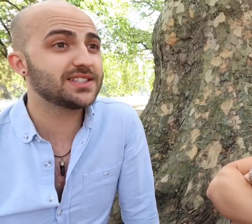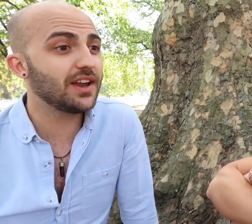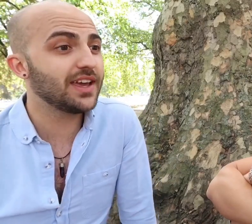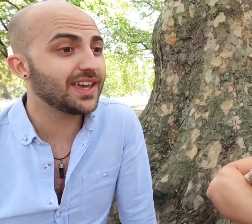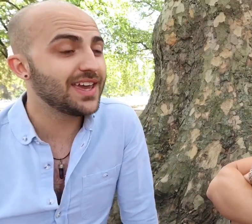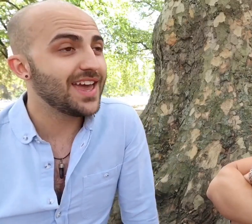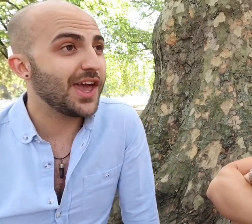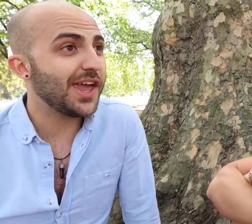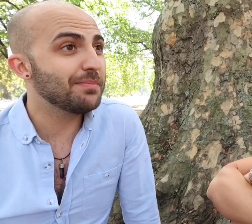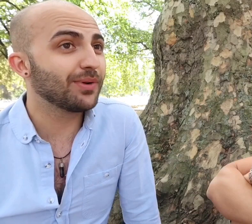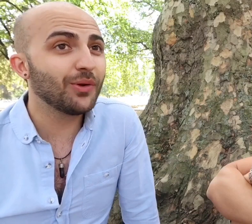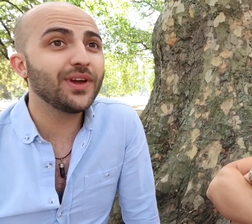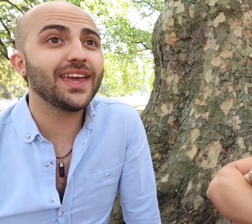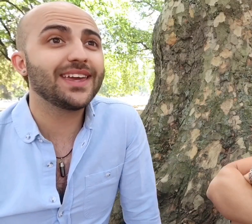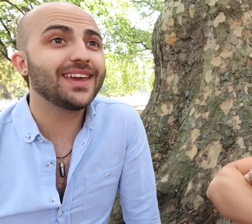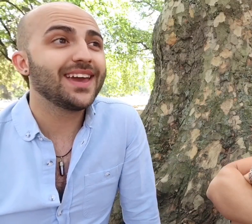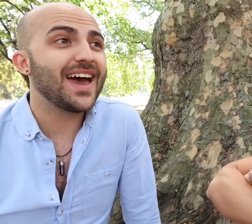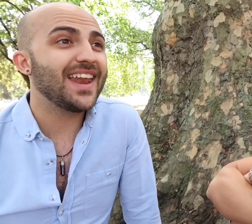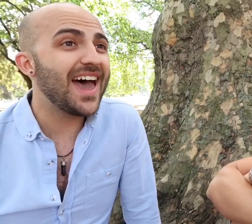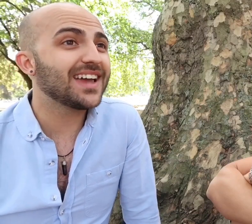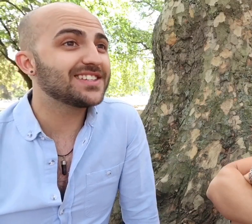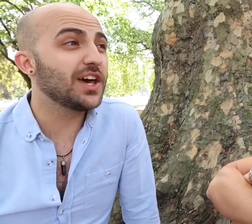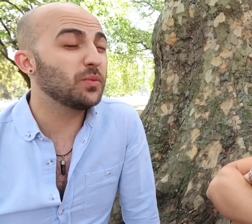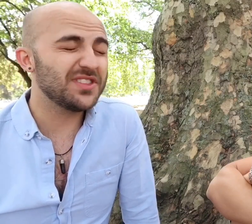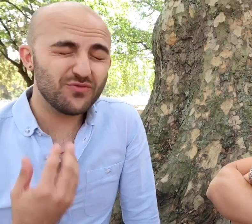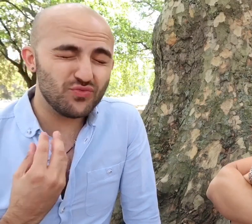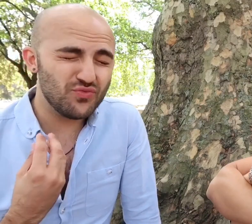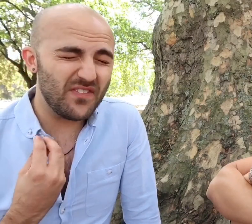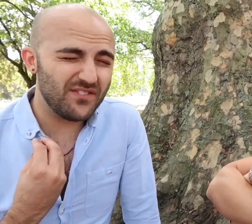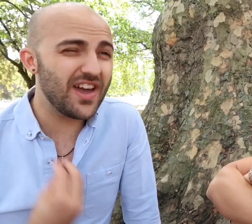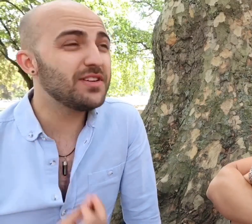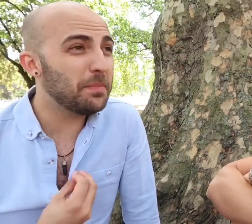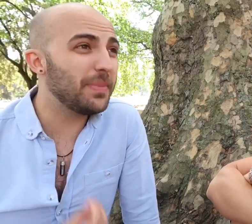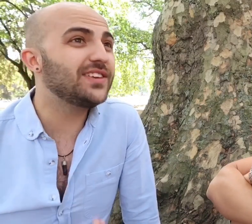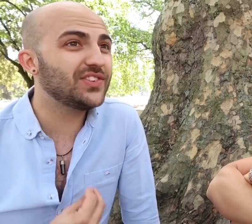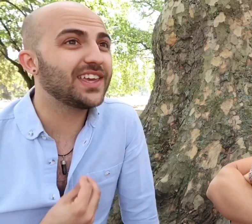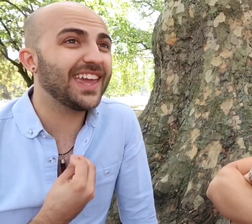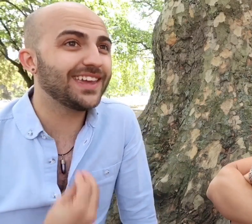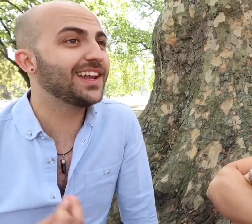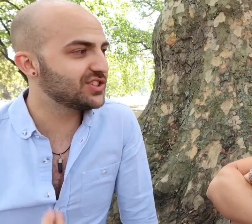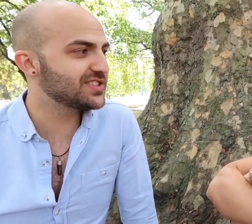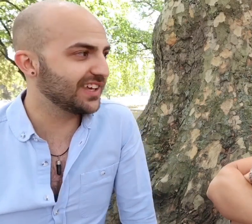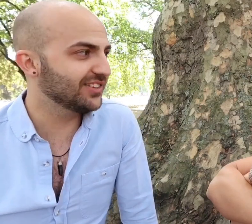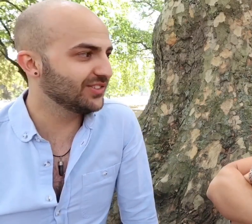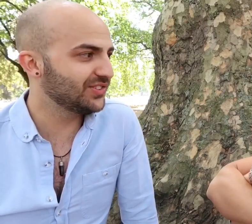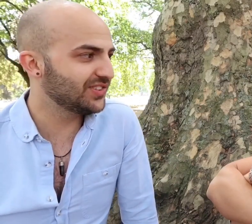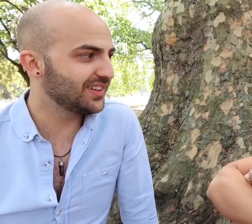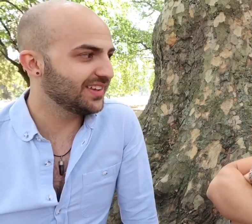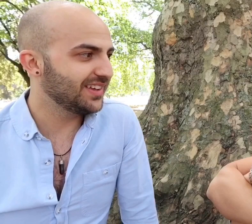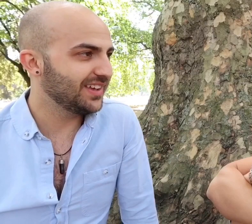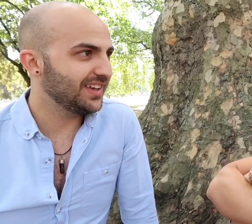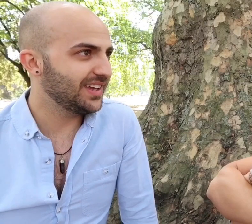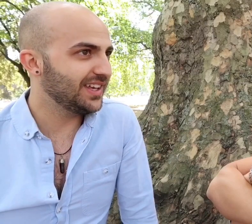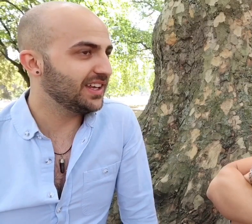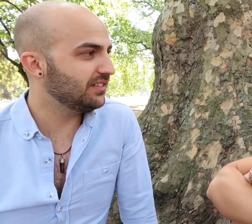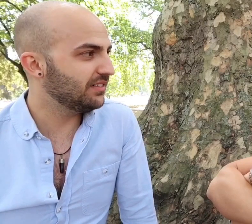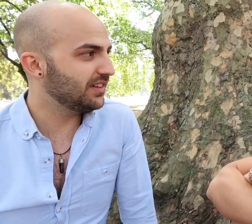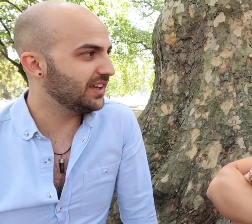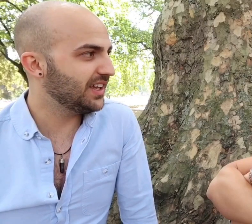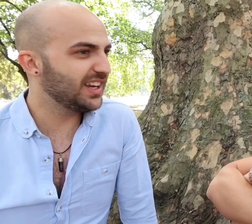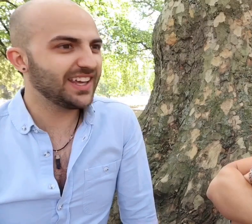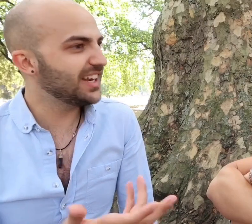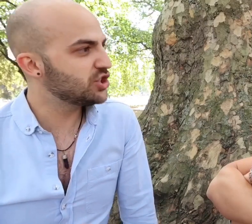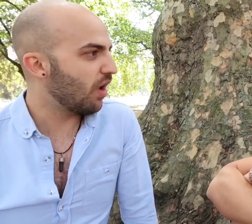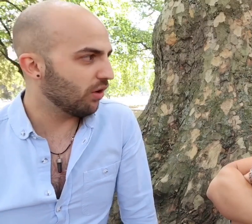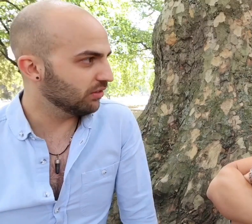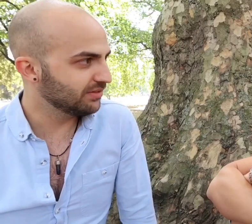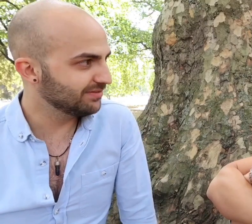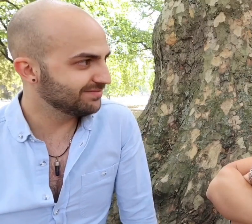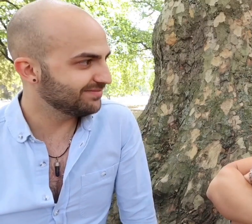like employing an actor with very basic English skills in an English role